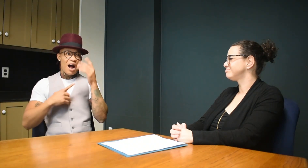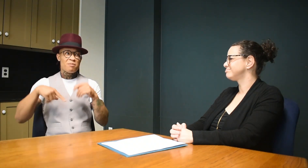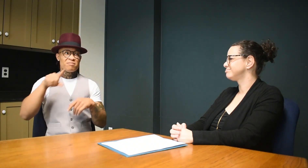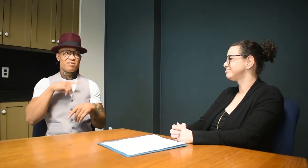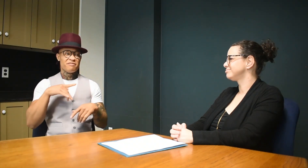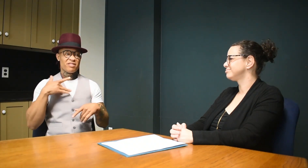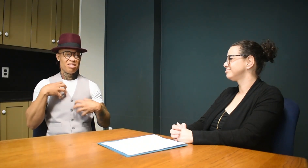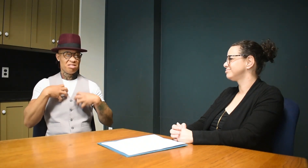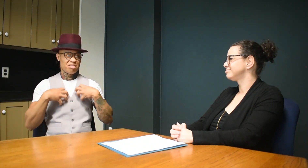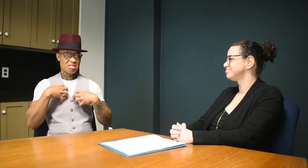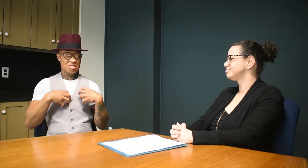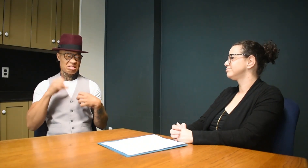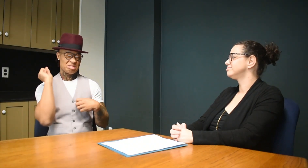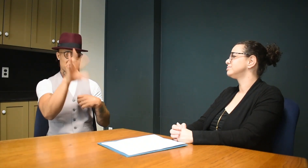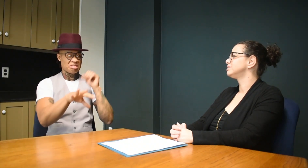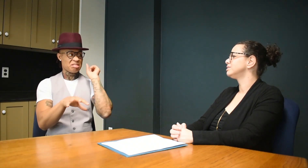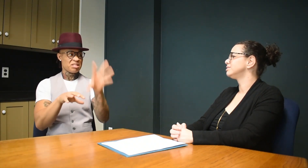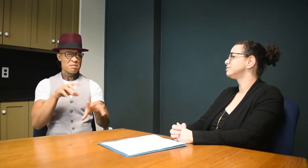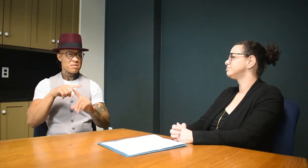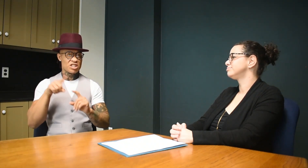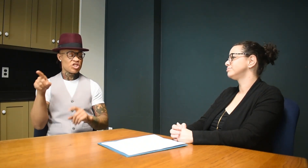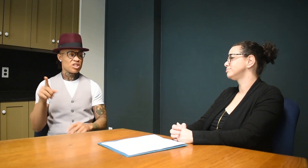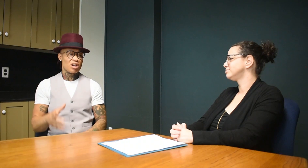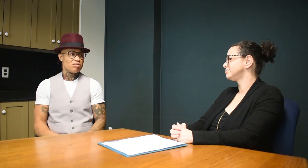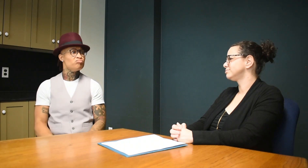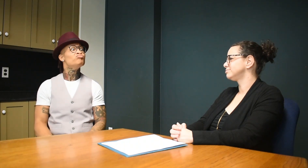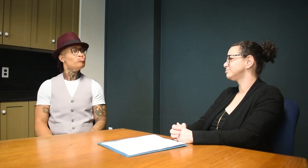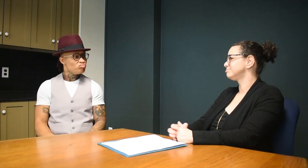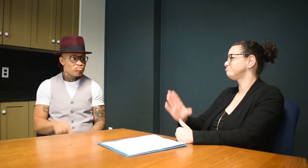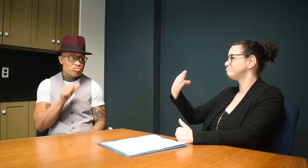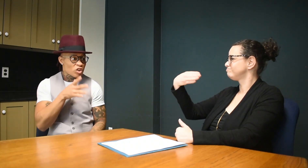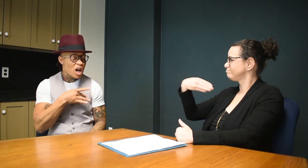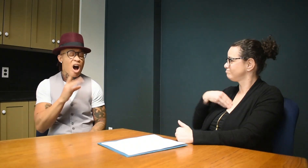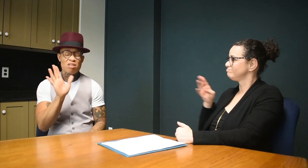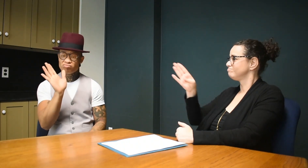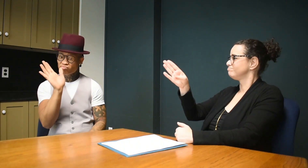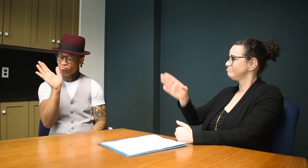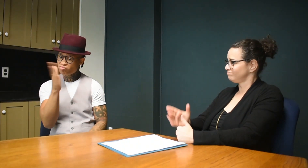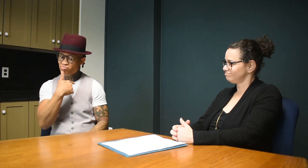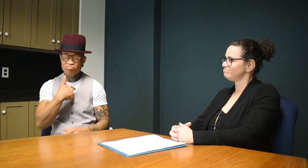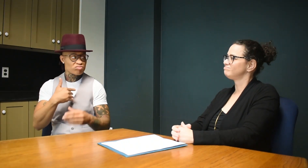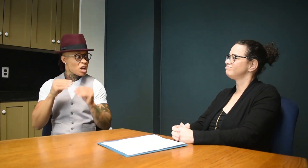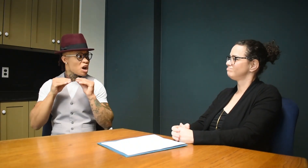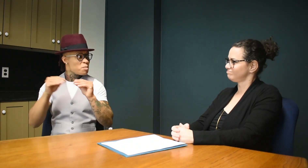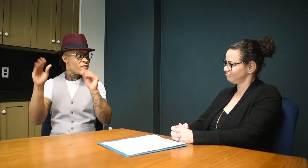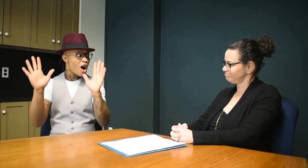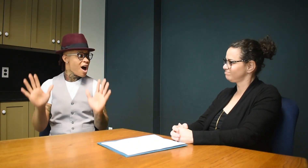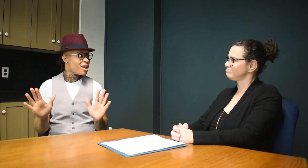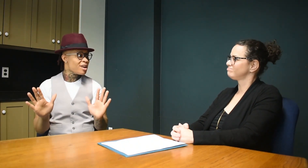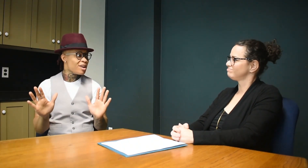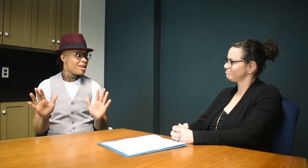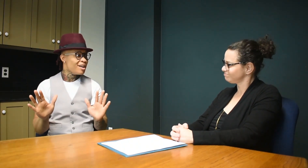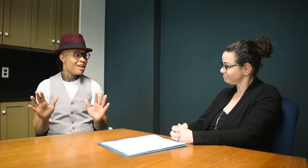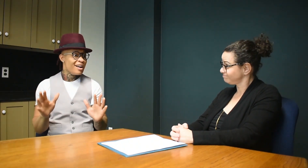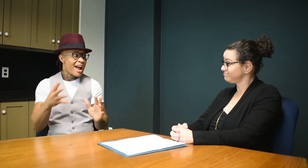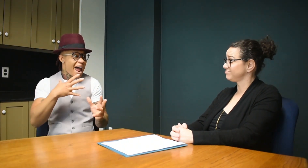Disgruntled people criticize her but she ignores it and moves on.